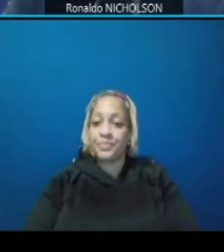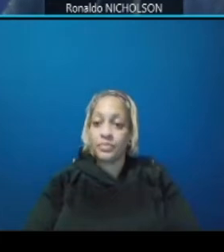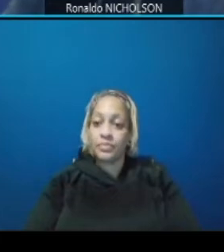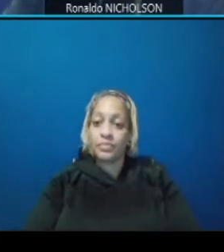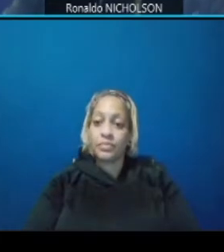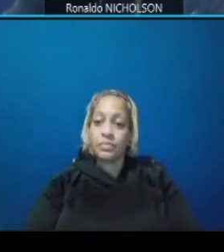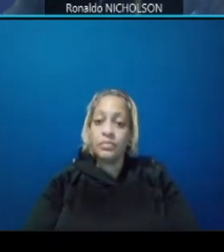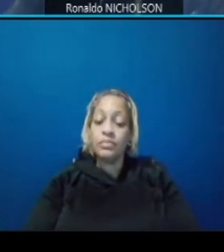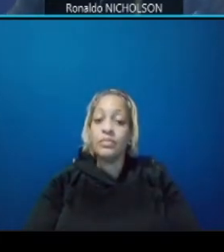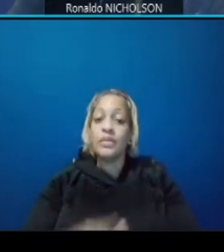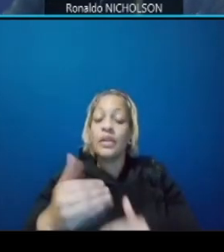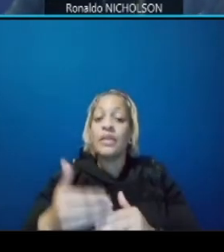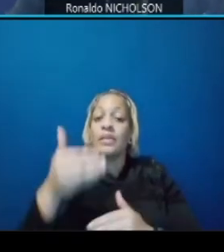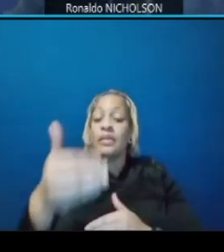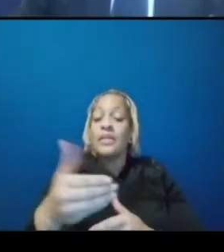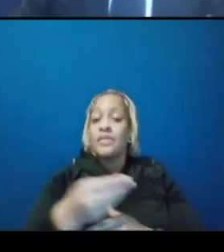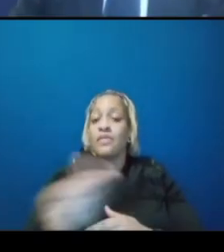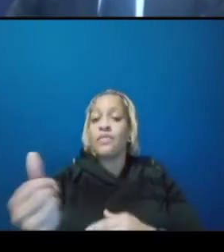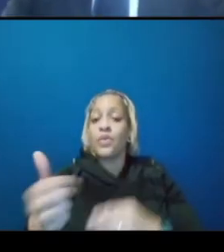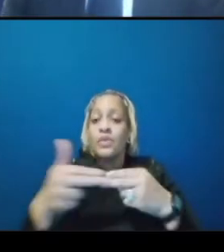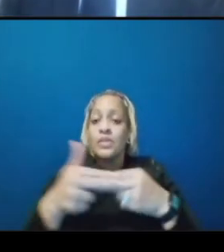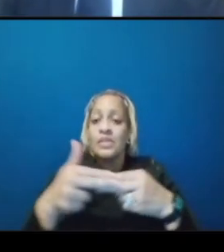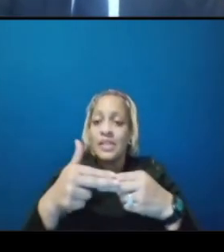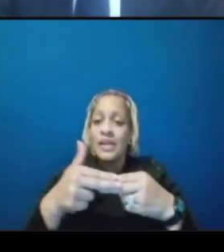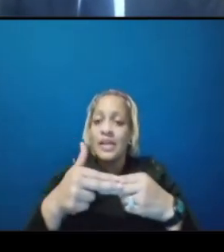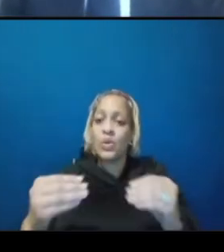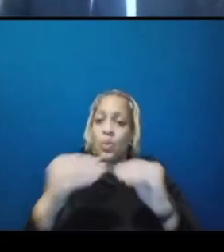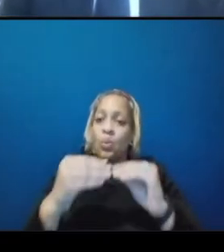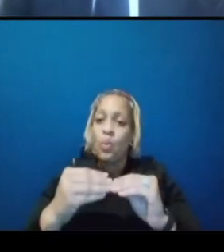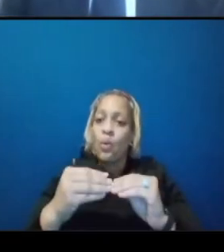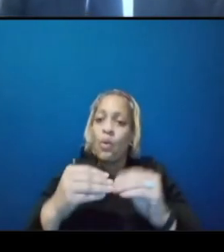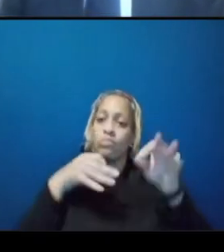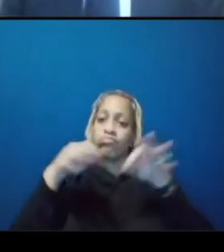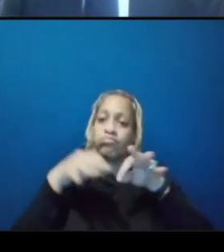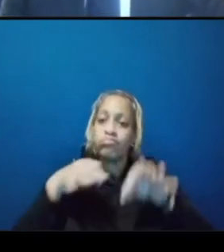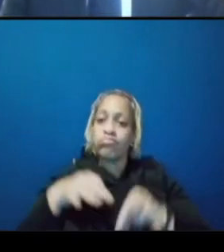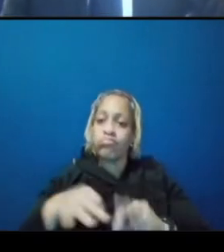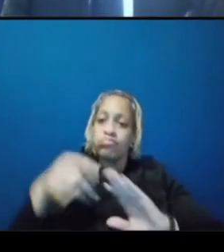the next few slides give you a few more details uh showing the